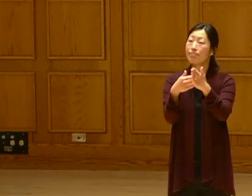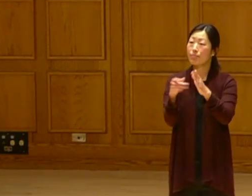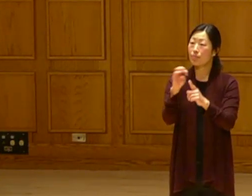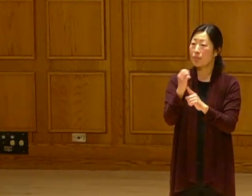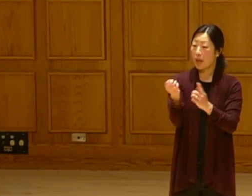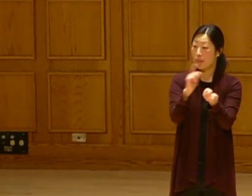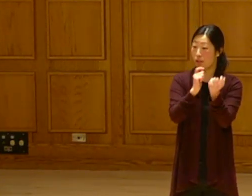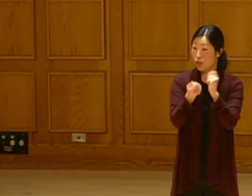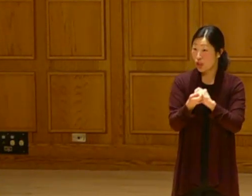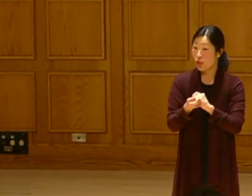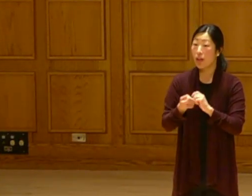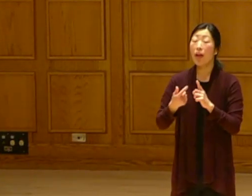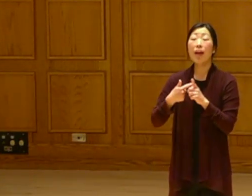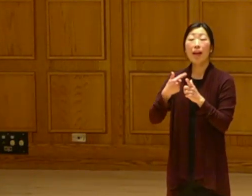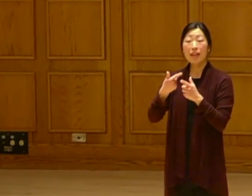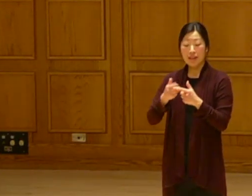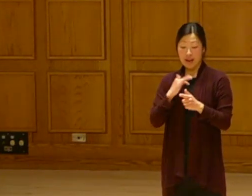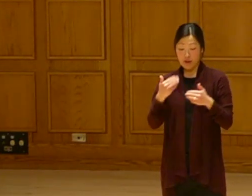That way they don't have such a large problem they are inheriting.